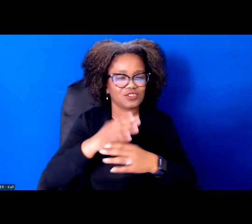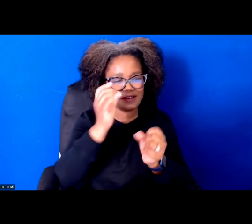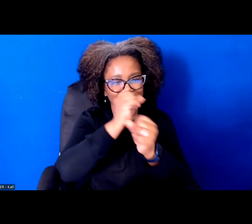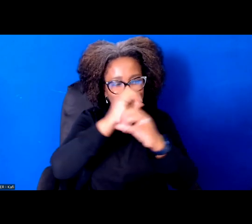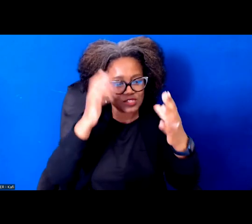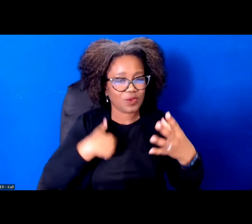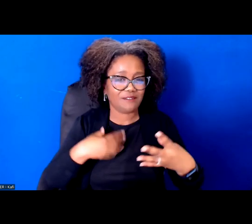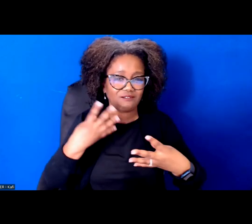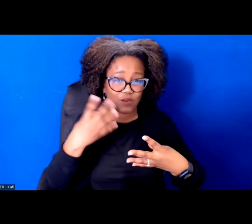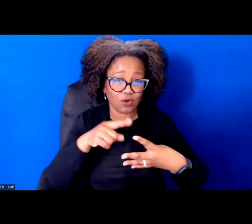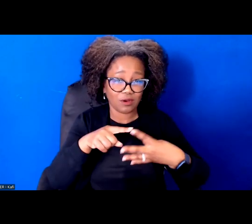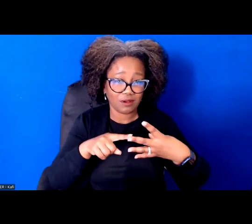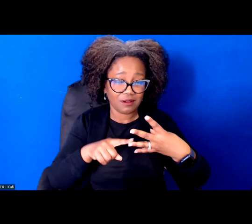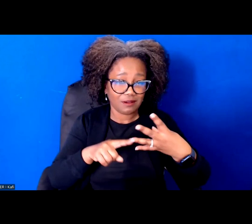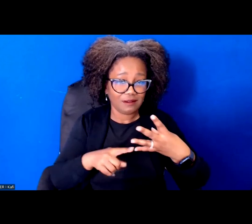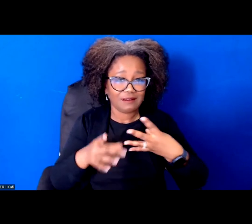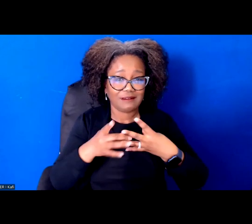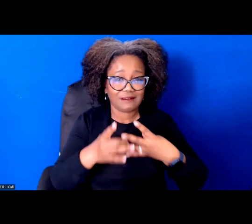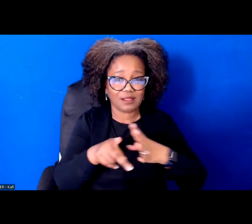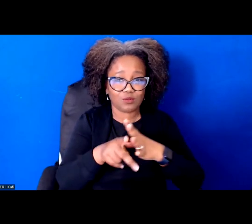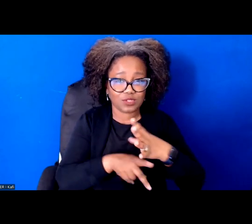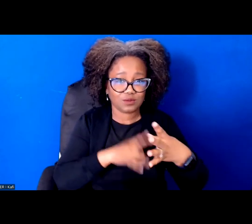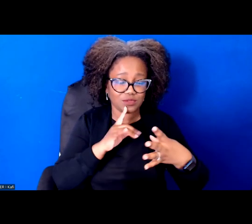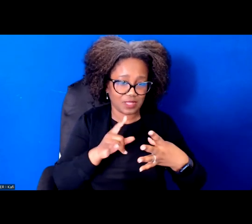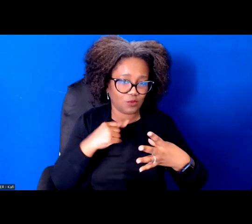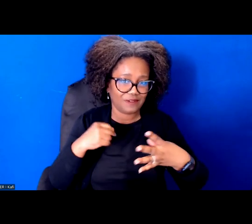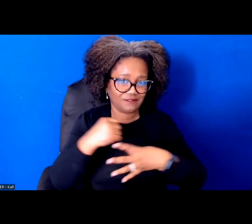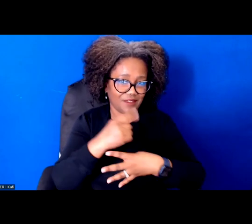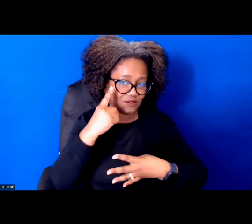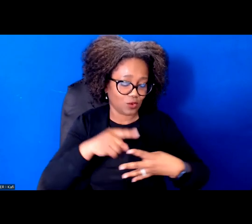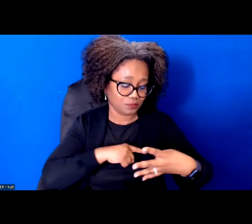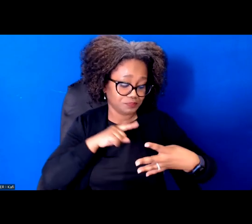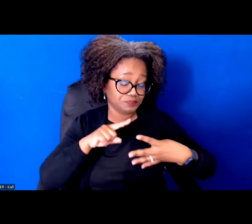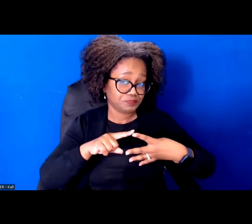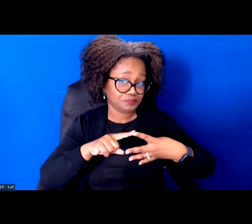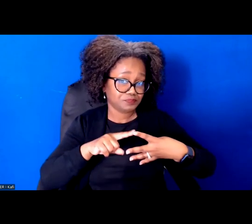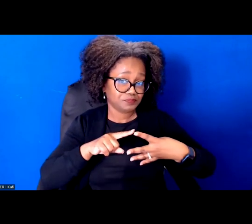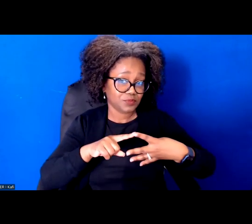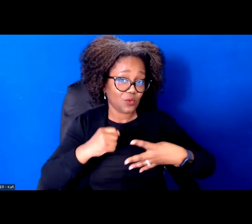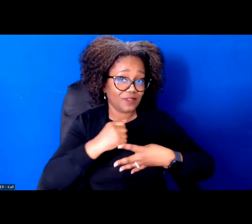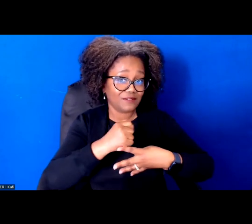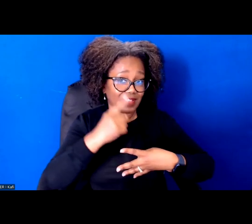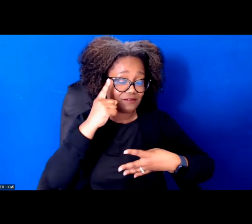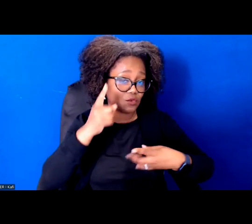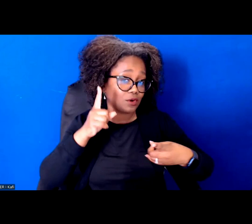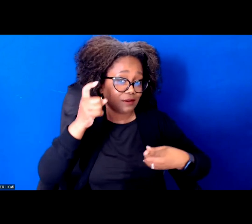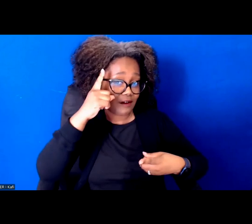And they're actually rooted in these values of solidarity and belonging. So the four principles are we fight for governance of care and inclusion, universal rights and